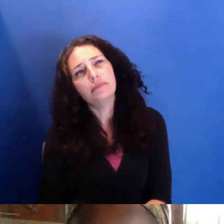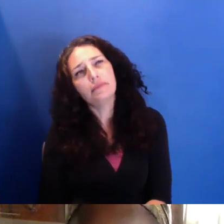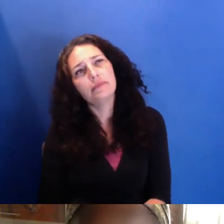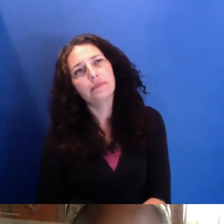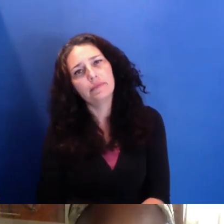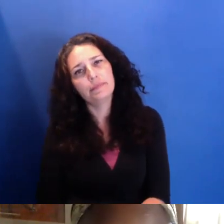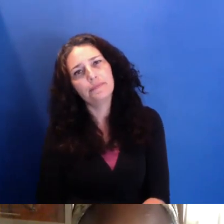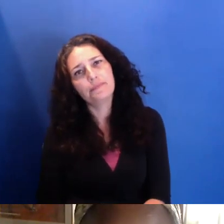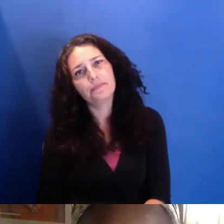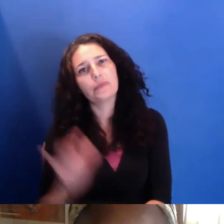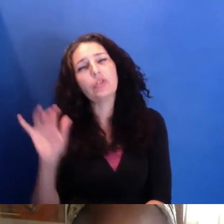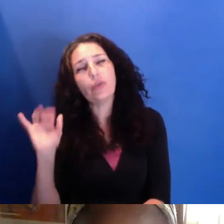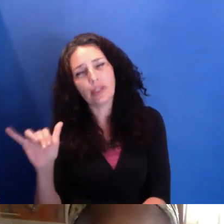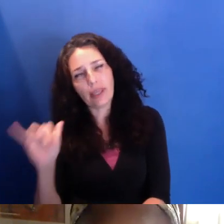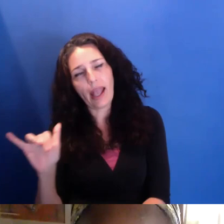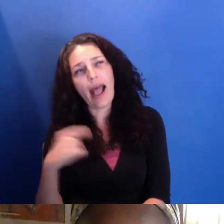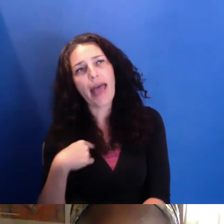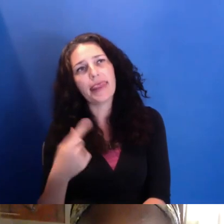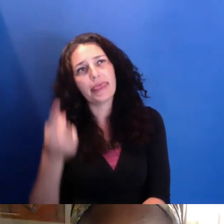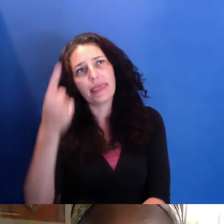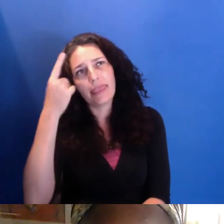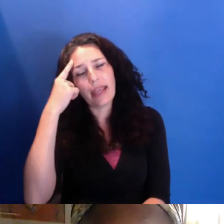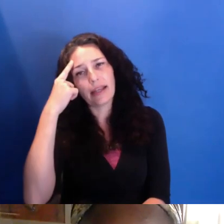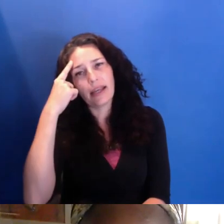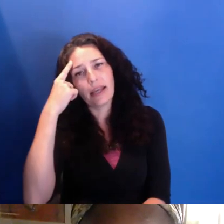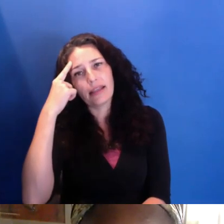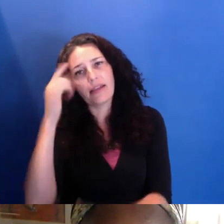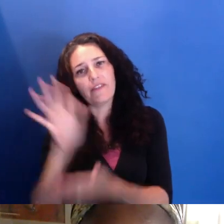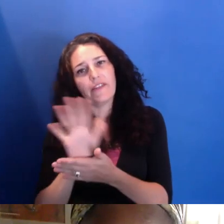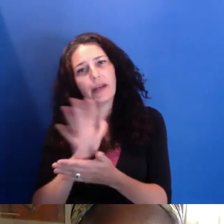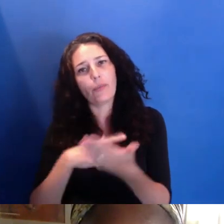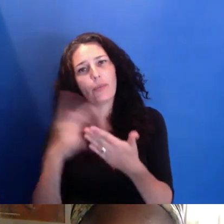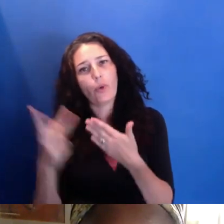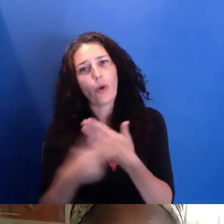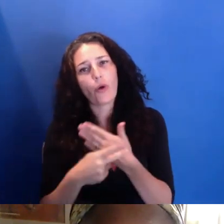yeah, that I really respect a lot is the film program. And although I didn't go there as a student,